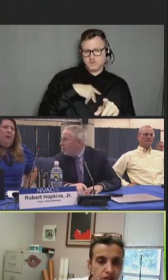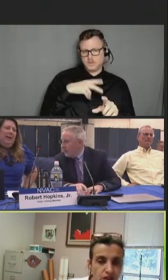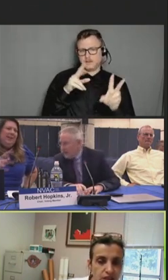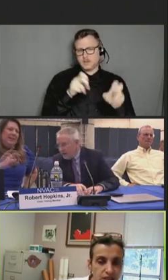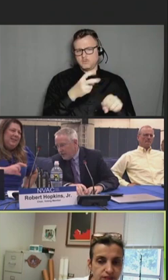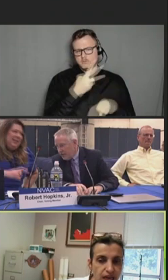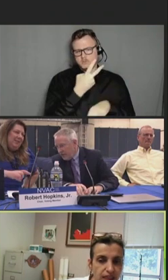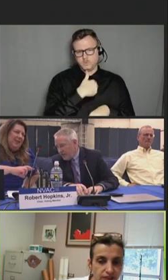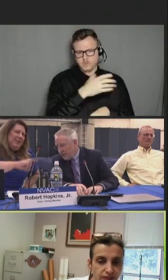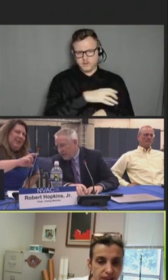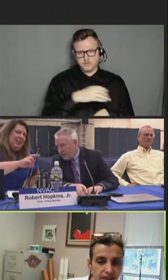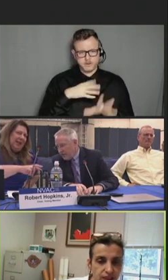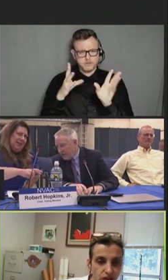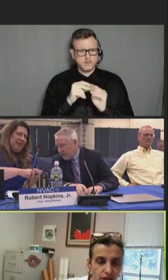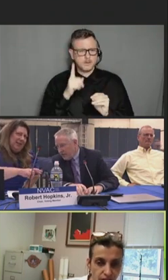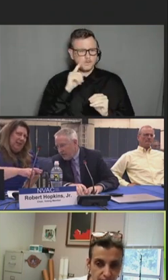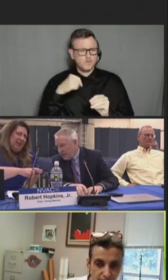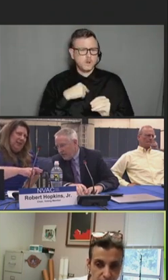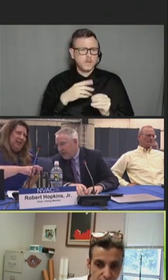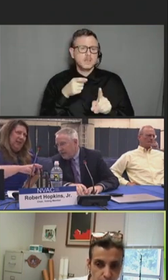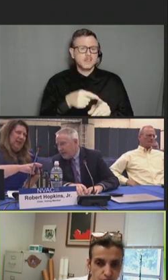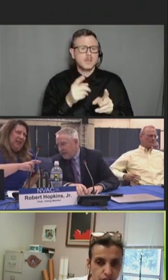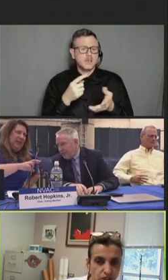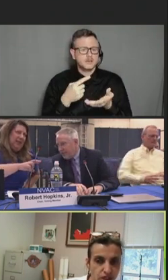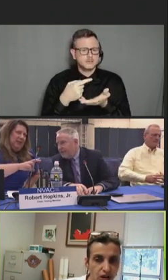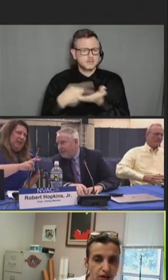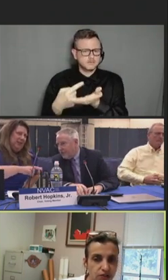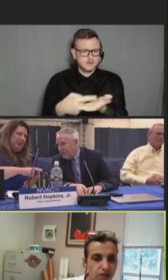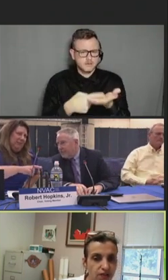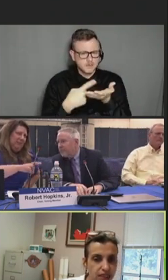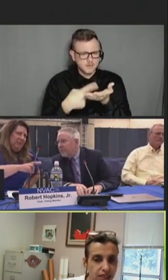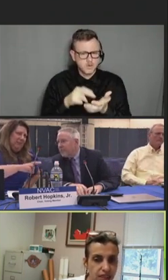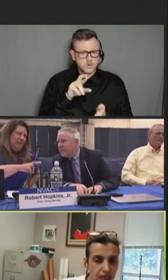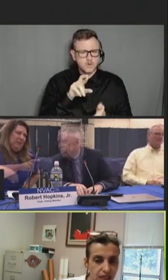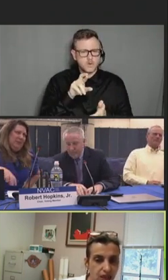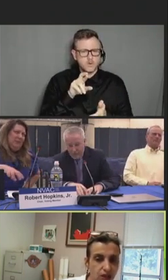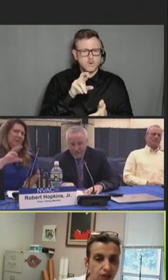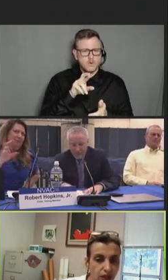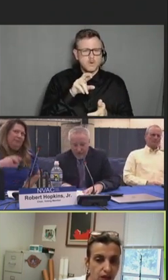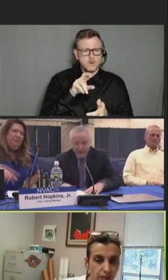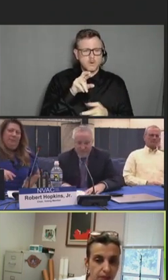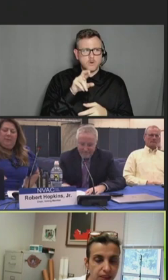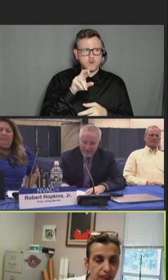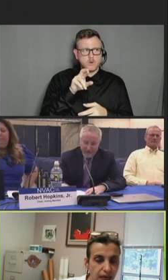on the safety and effectiveness of Arexvy, which is the RSV vaccine, recombinant and